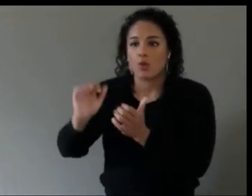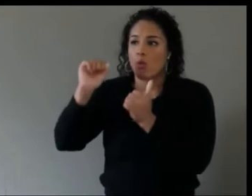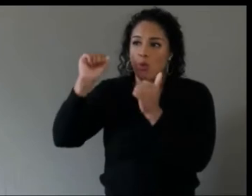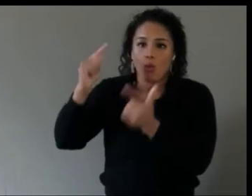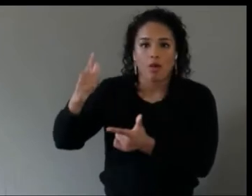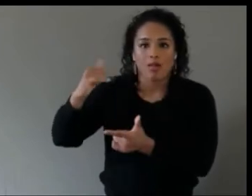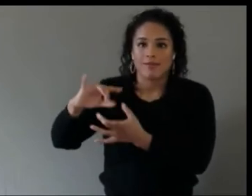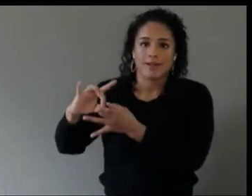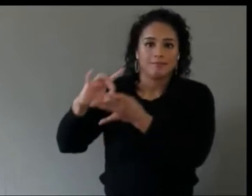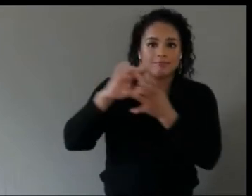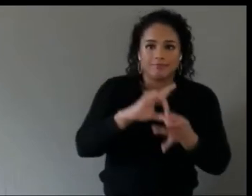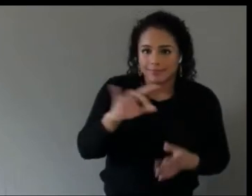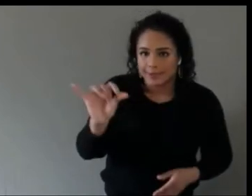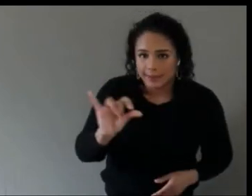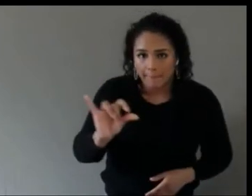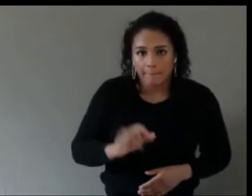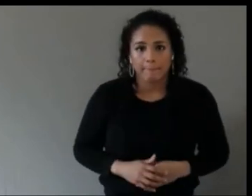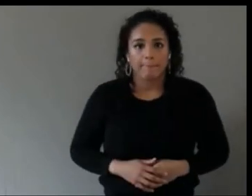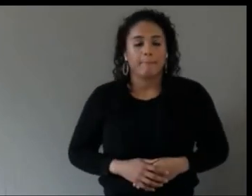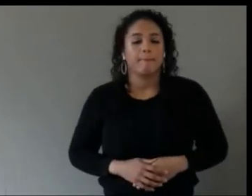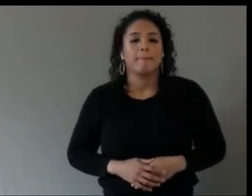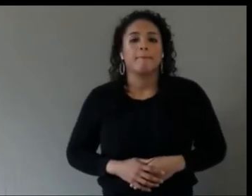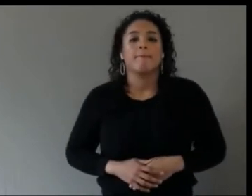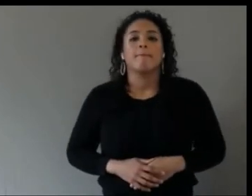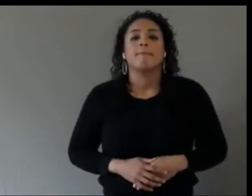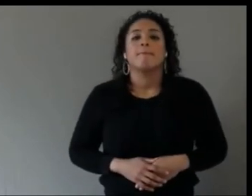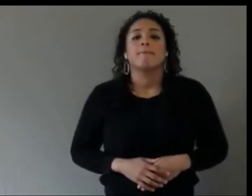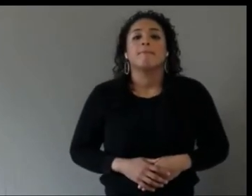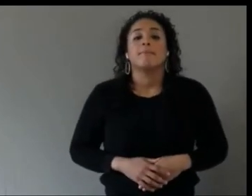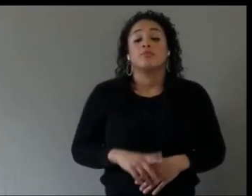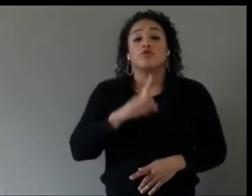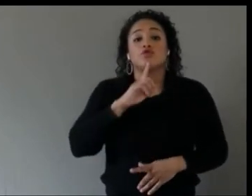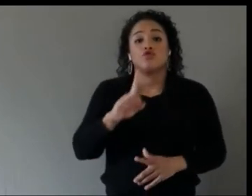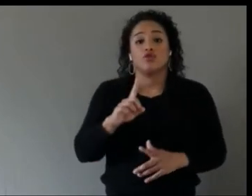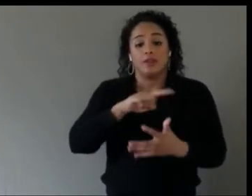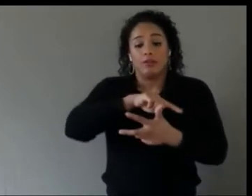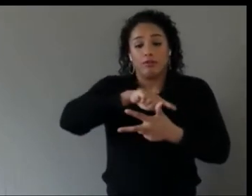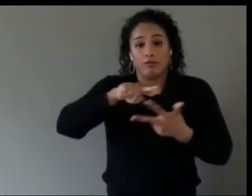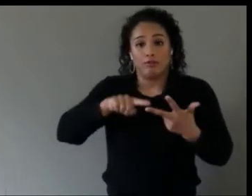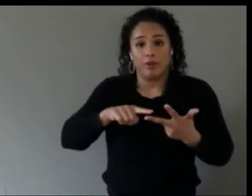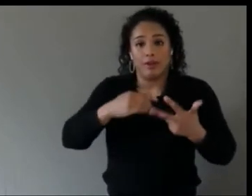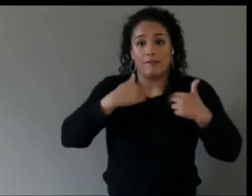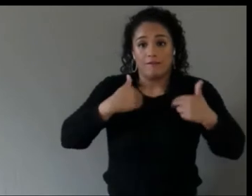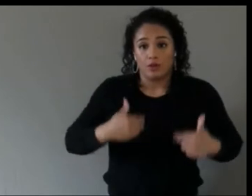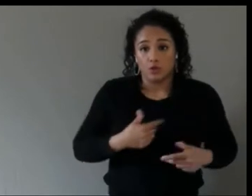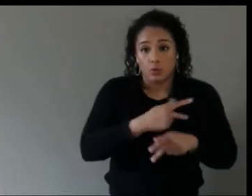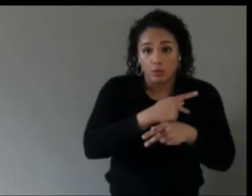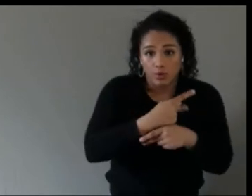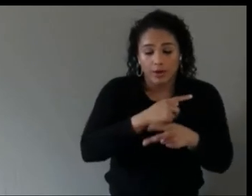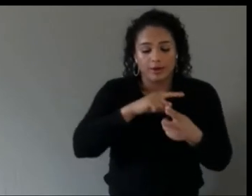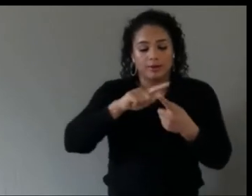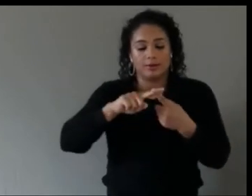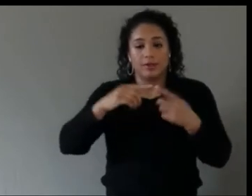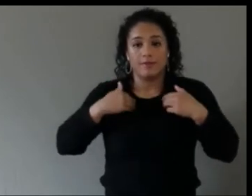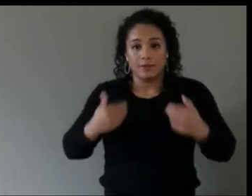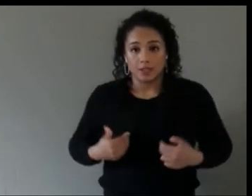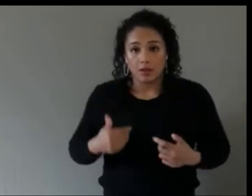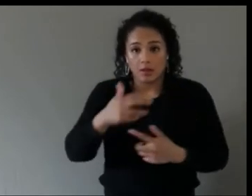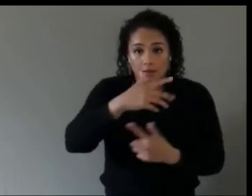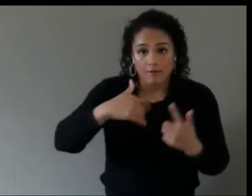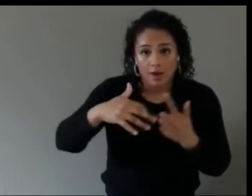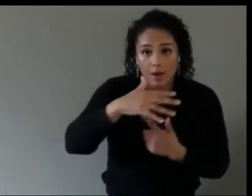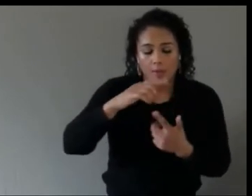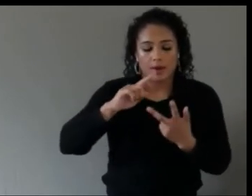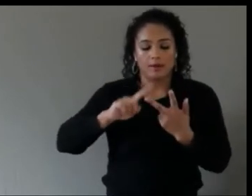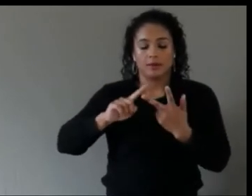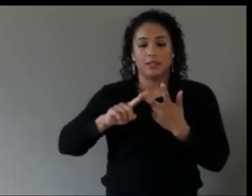So it's emerging, essentially, as these three areas of physical product, physical environment and digital design all coming together.